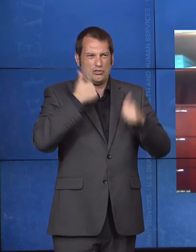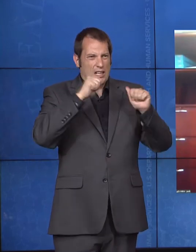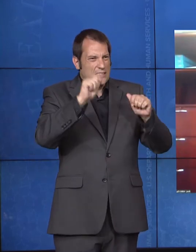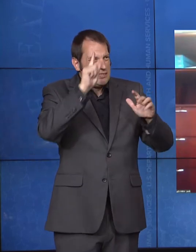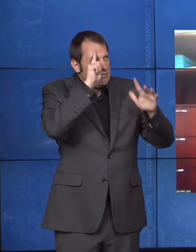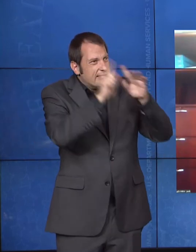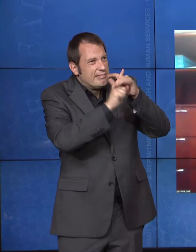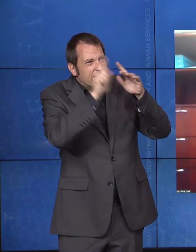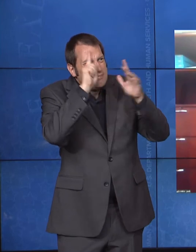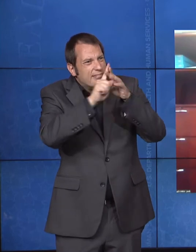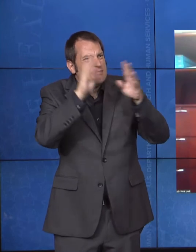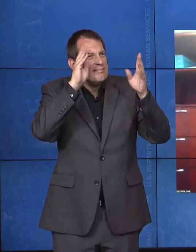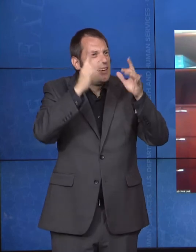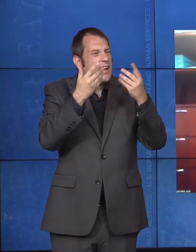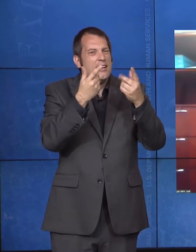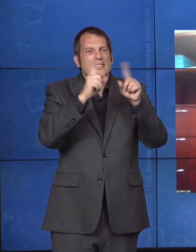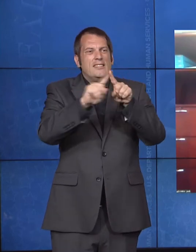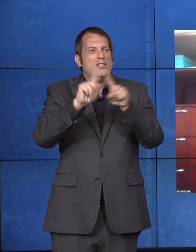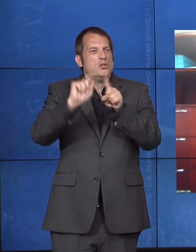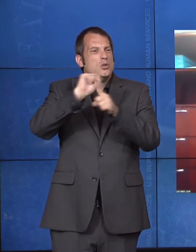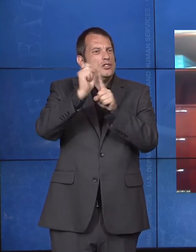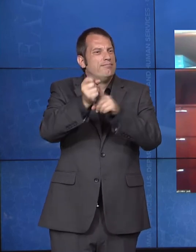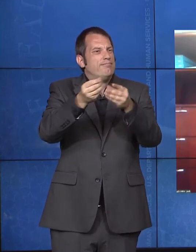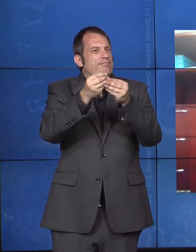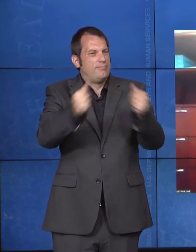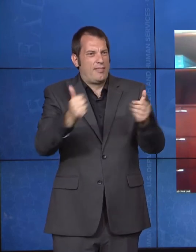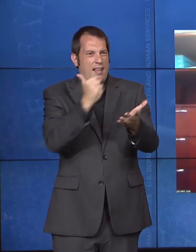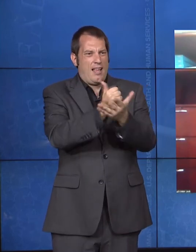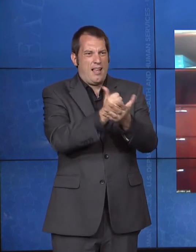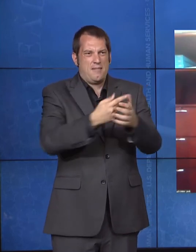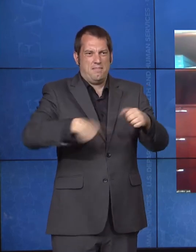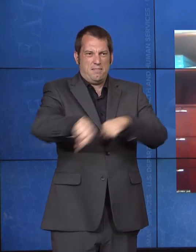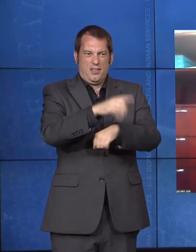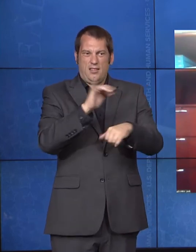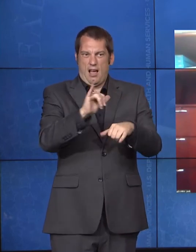efforts. So, we've recently, and in partnership with many of you, have been conducting listening